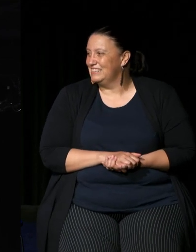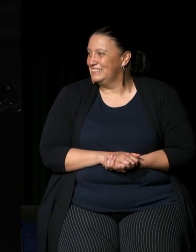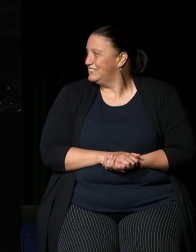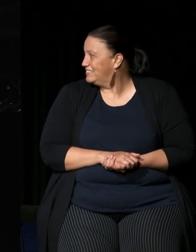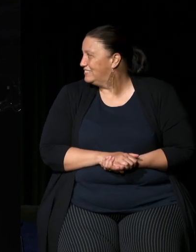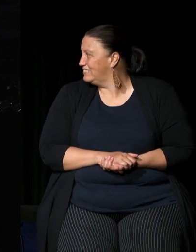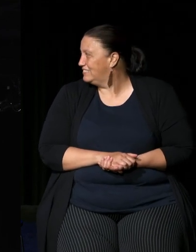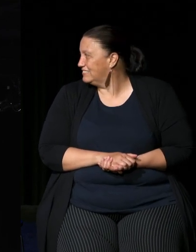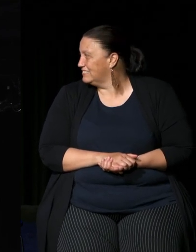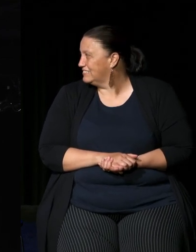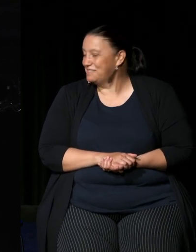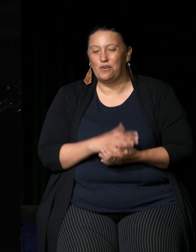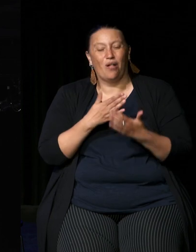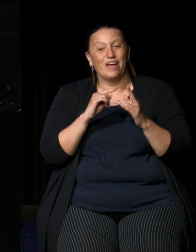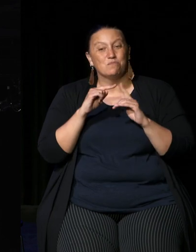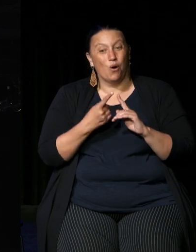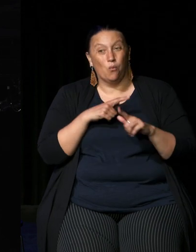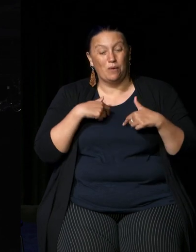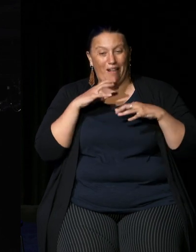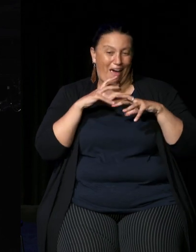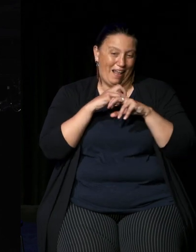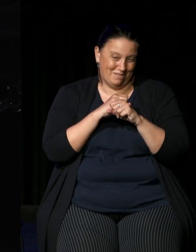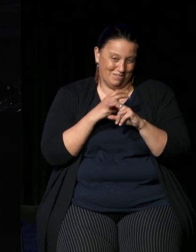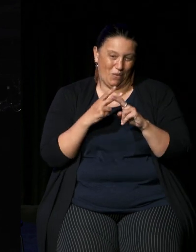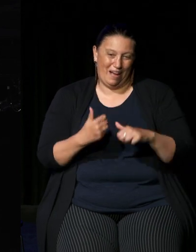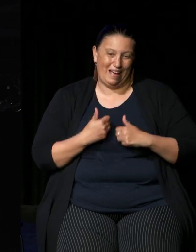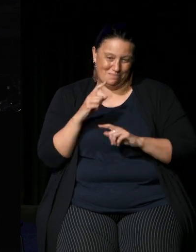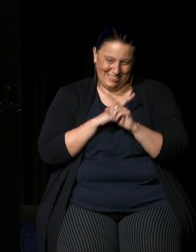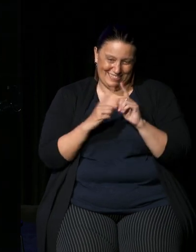uh folks on that note we are going to leave it for our town hall meeting today I want to thank